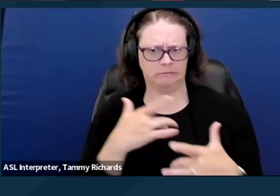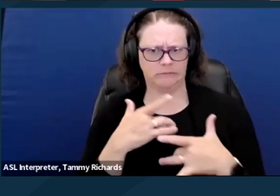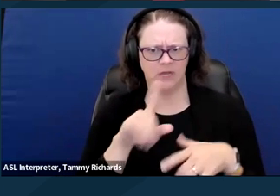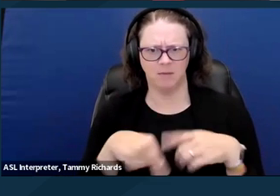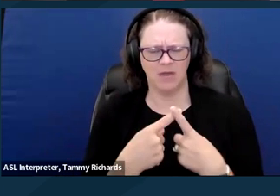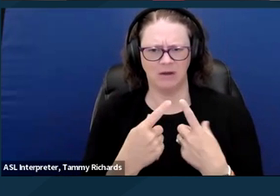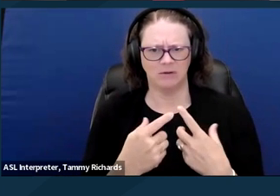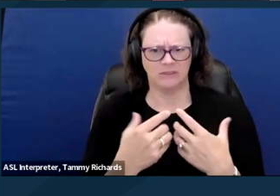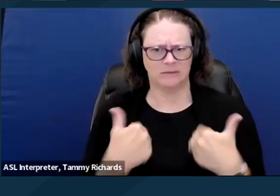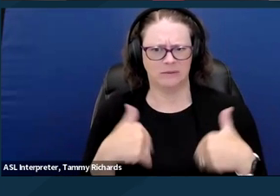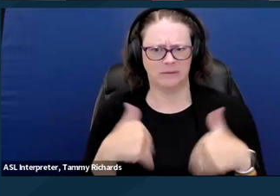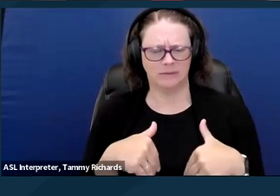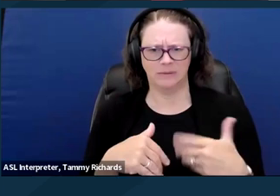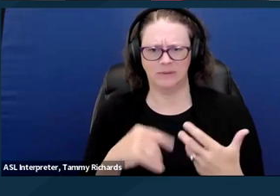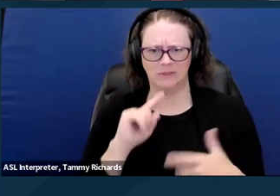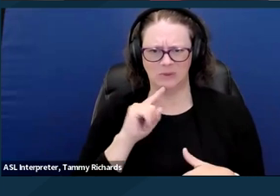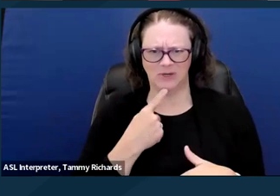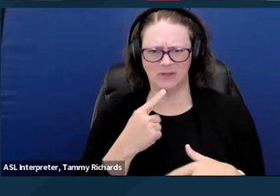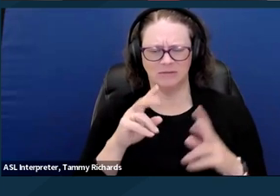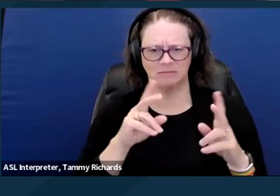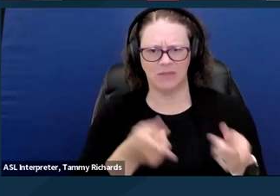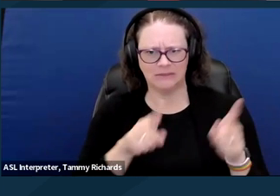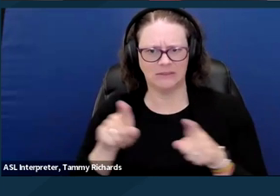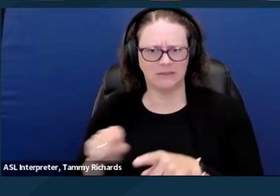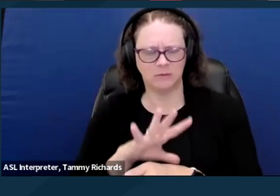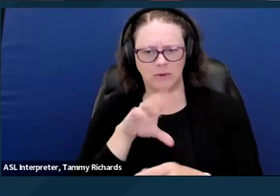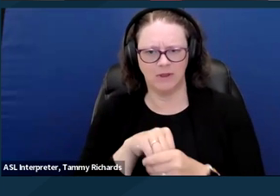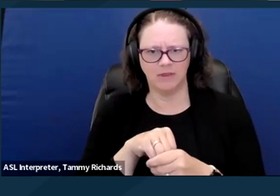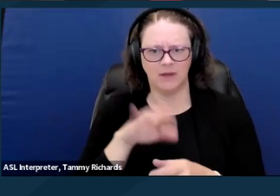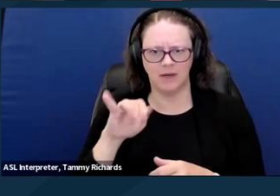including sexual assault, abuse, neglect, and death.